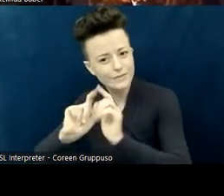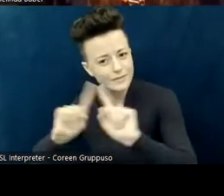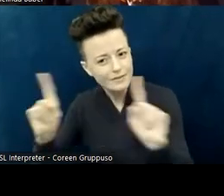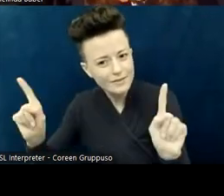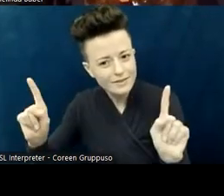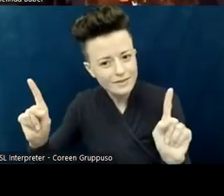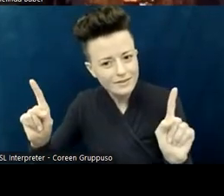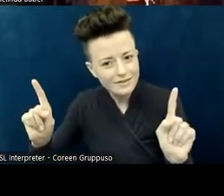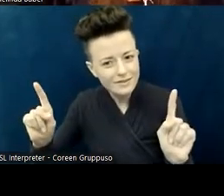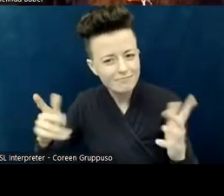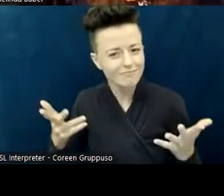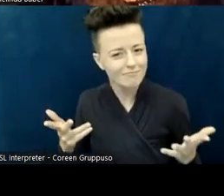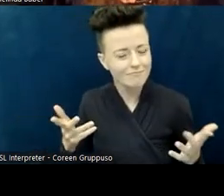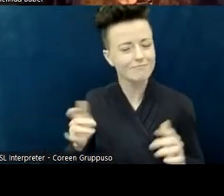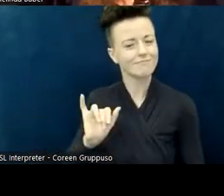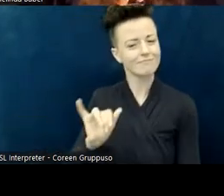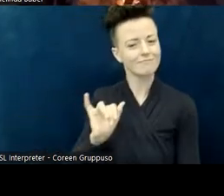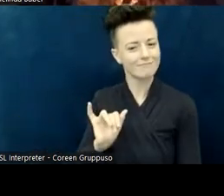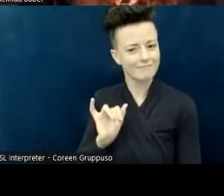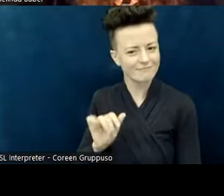So I continue to be alert, to look for examples